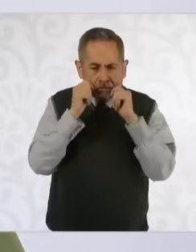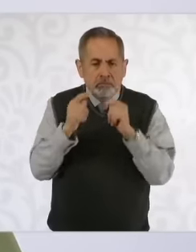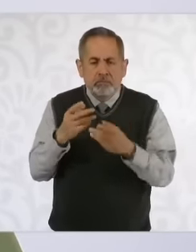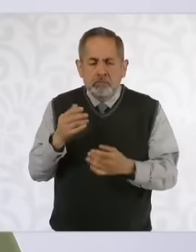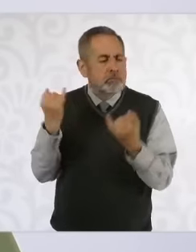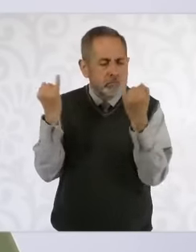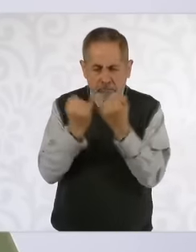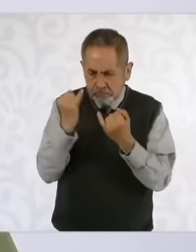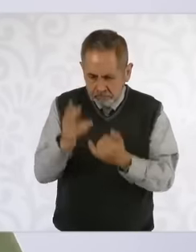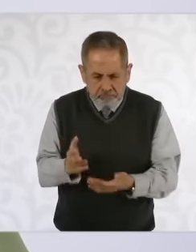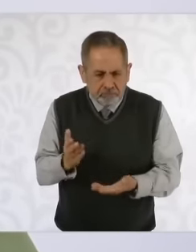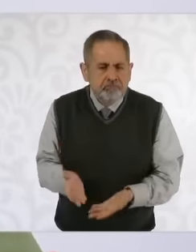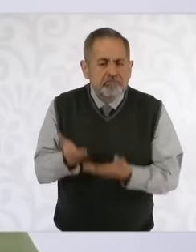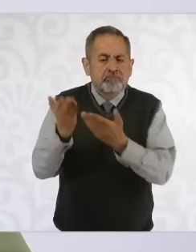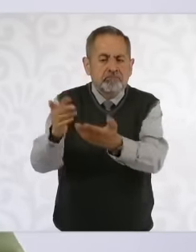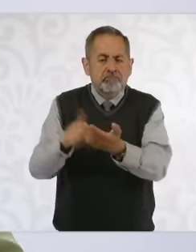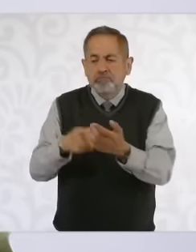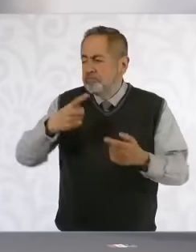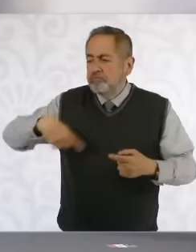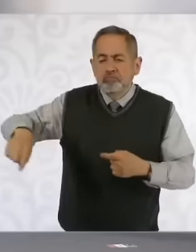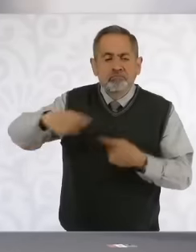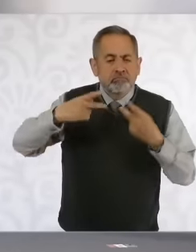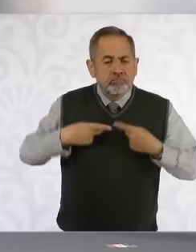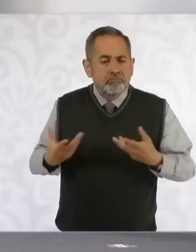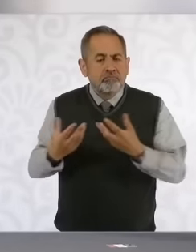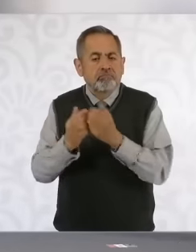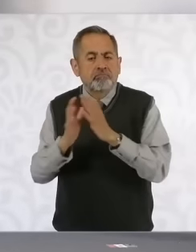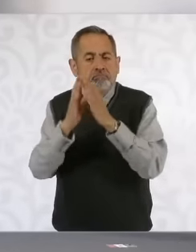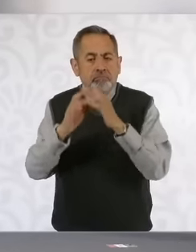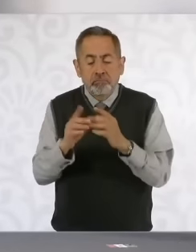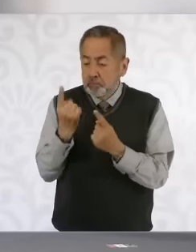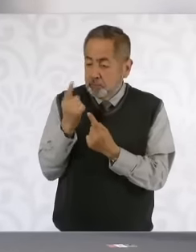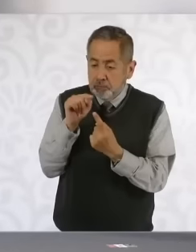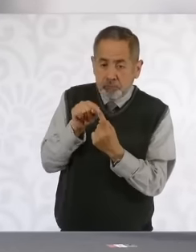the personnel who participated are also made available to them. Not just those involved. that they